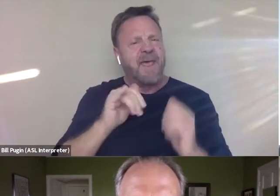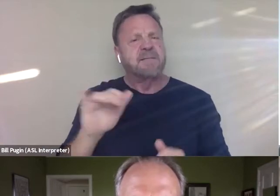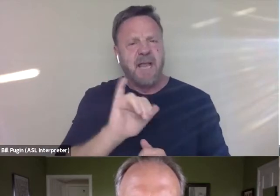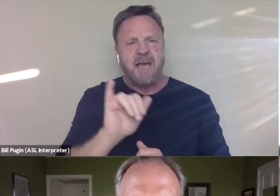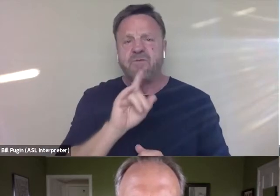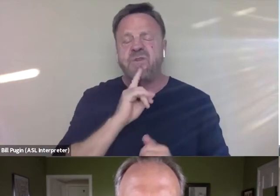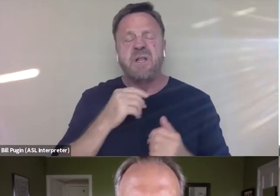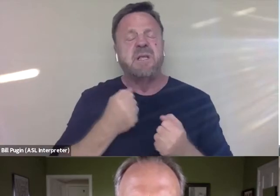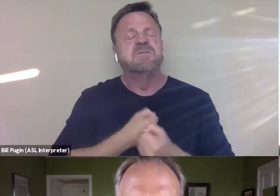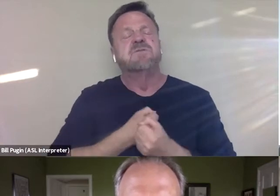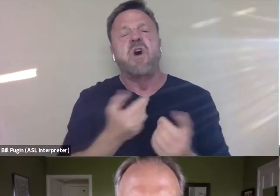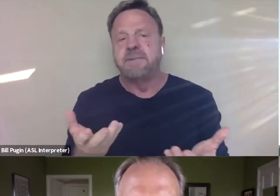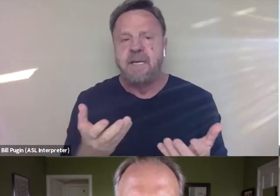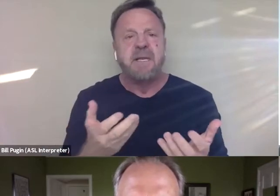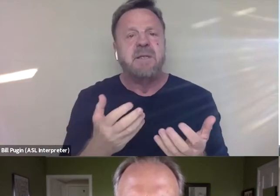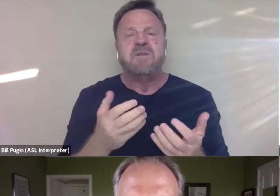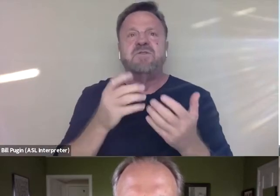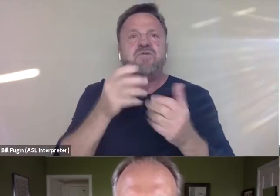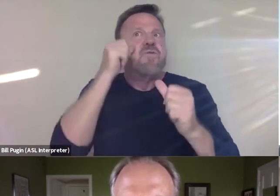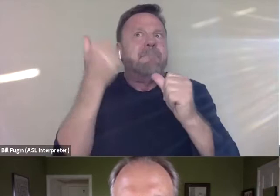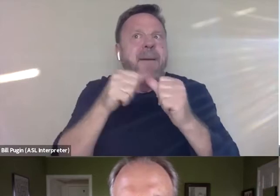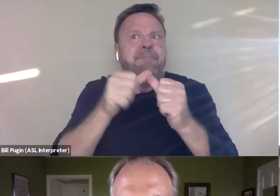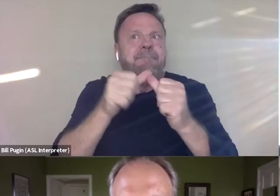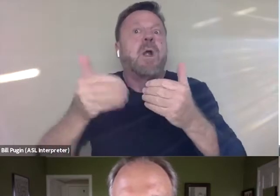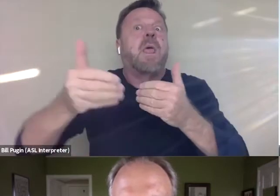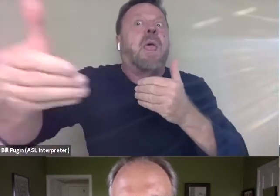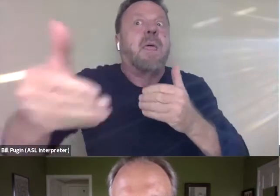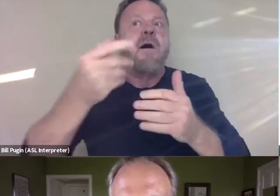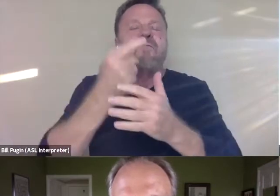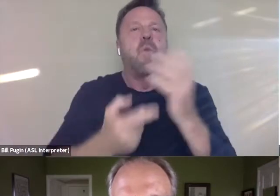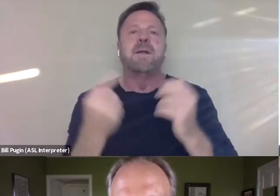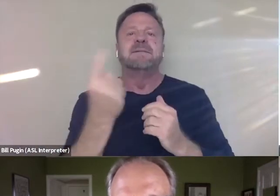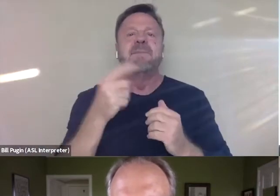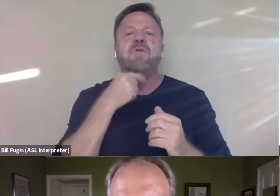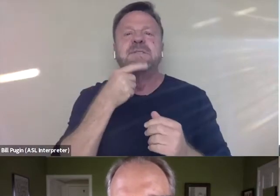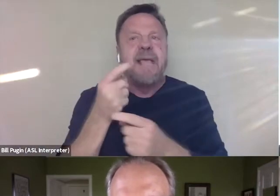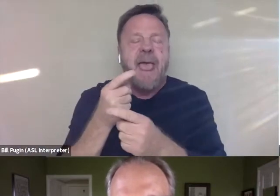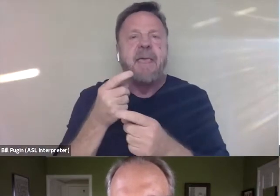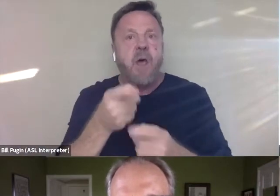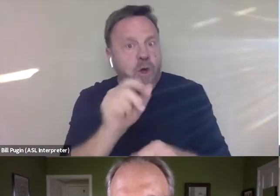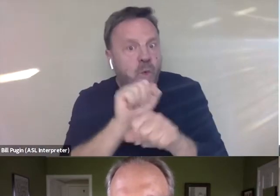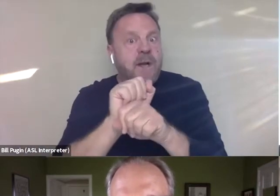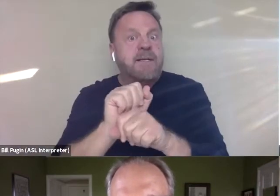to kind of try to stay four steps ahead of the inevitable question about working at Def Jam. Did you know Russell Simmons?